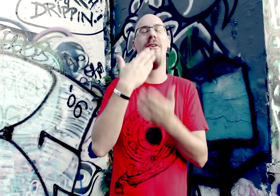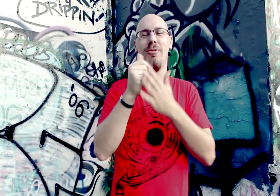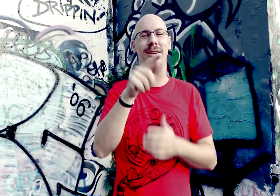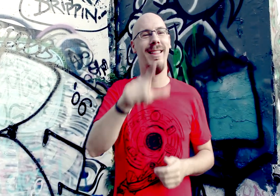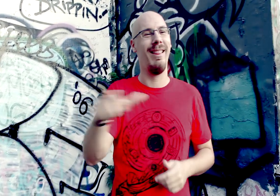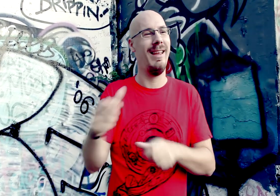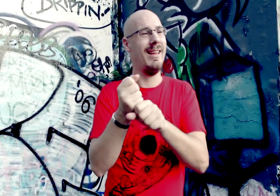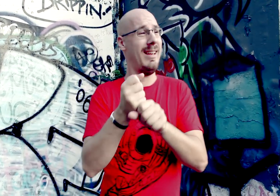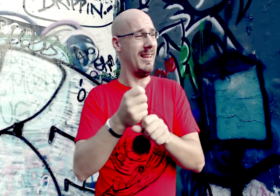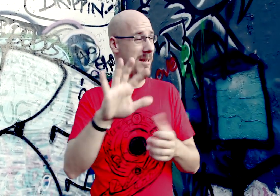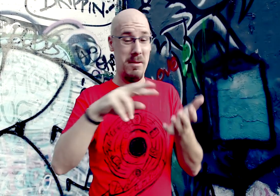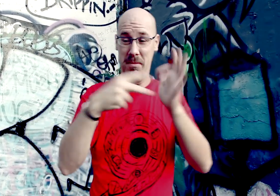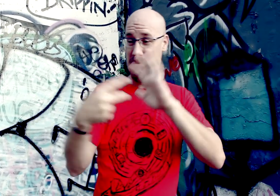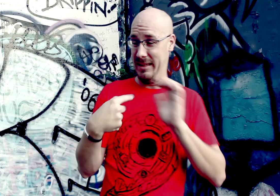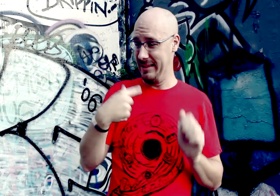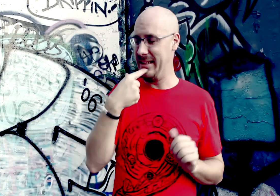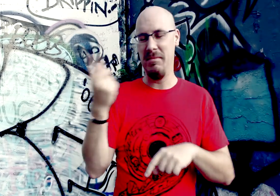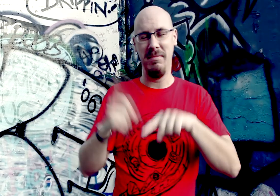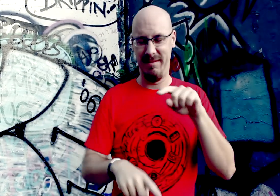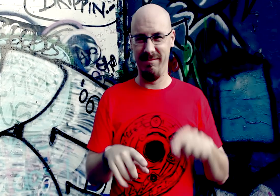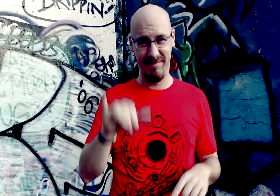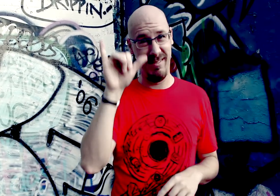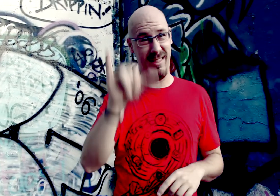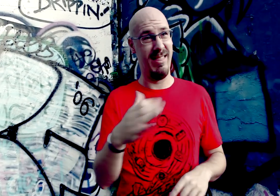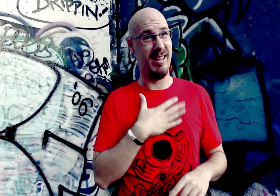A preconceived idea of what it all meant for those that liked the same sex